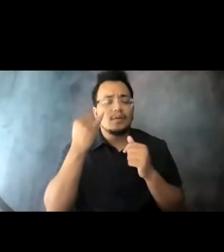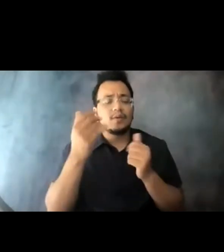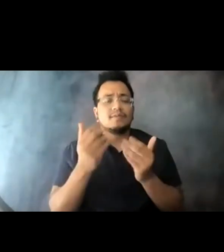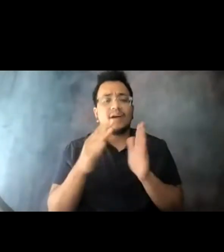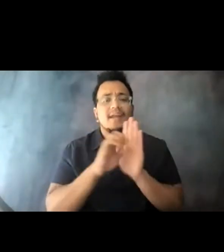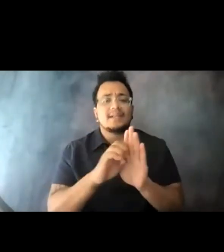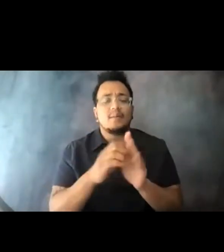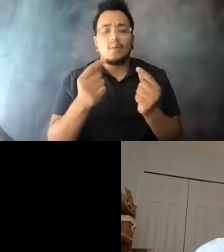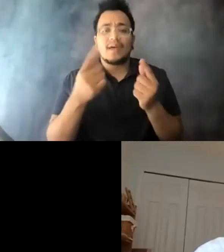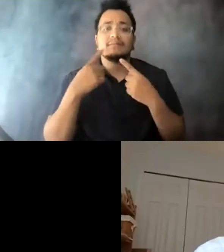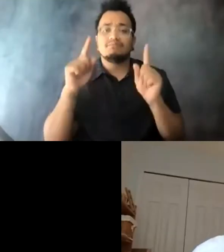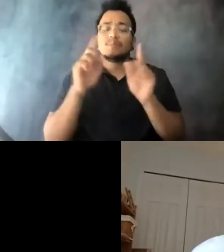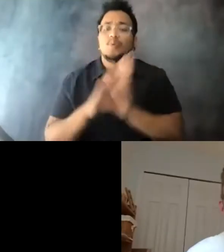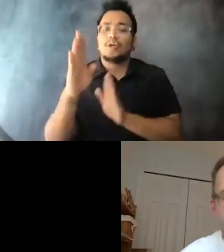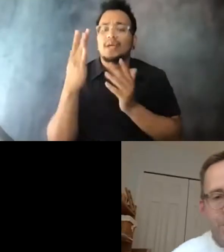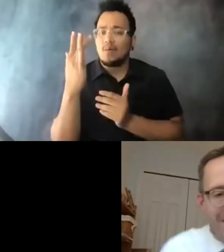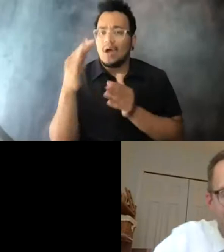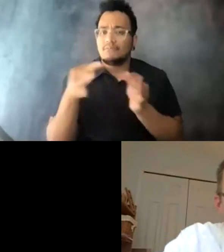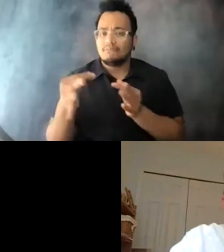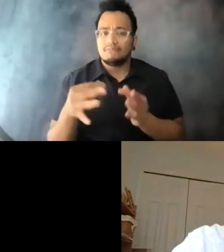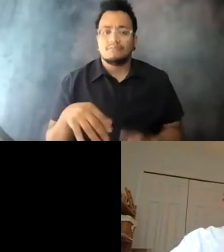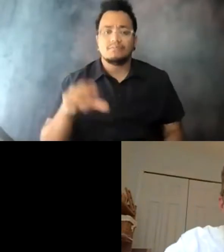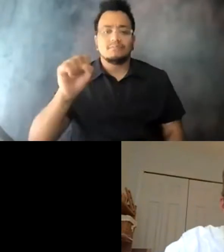15:13:00 Scott, we'll start with you. 15:13:03 >> SCOTT BOGREN: Thanks, Paul.